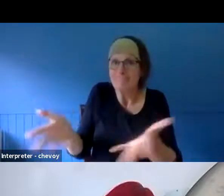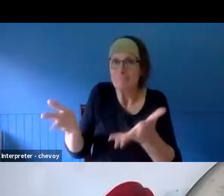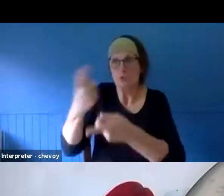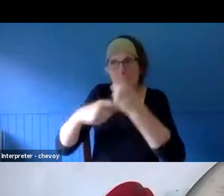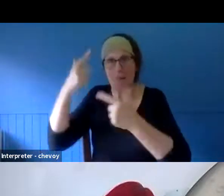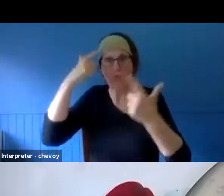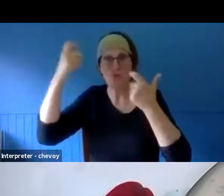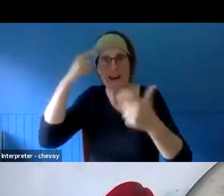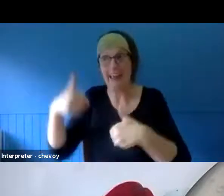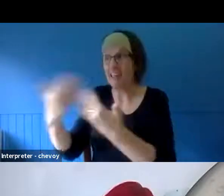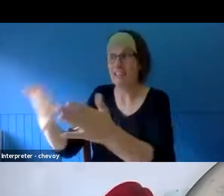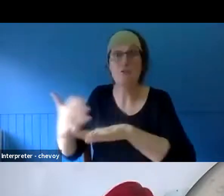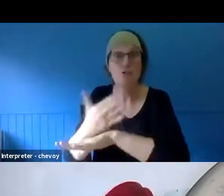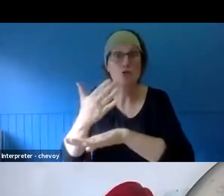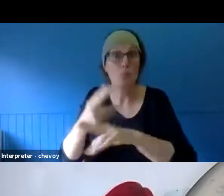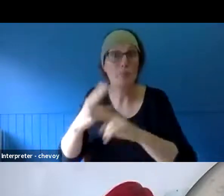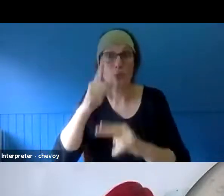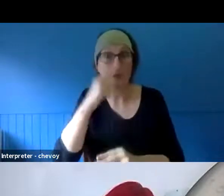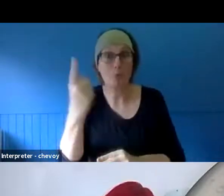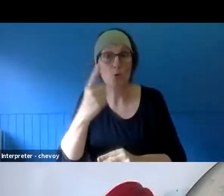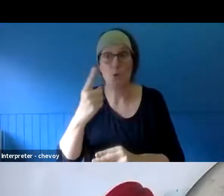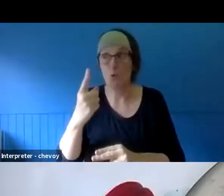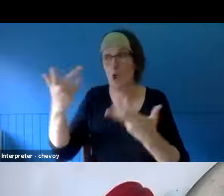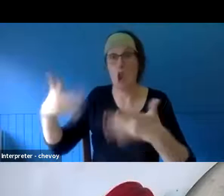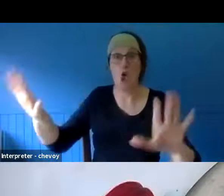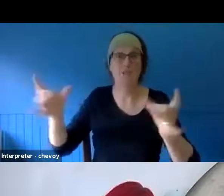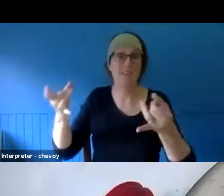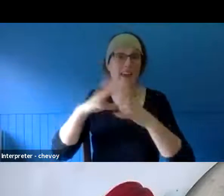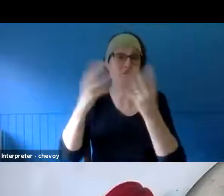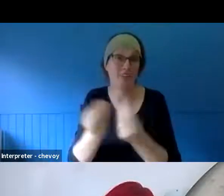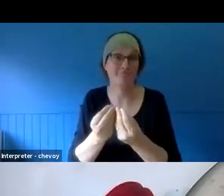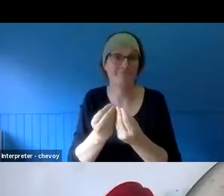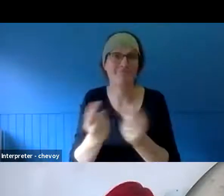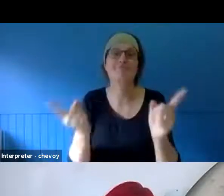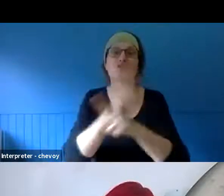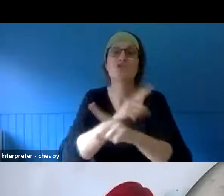actually did have their places destroyed. So that was advertised to